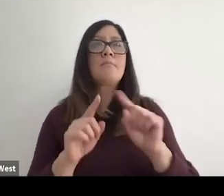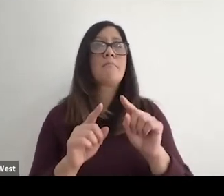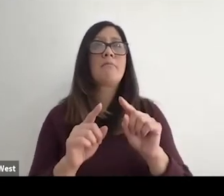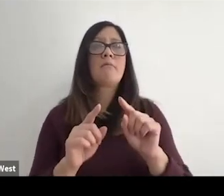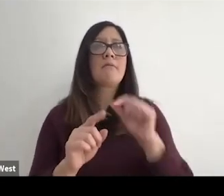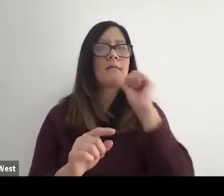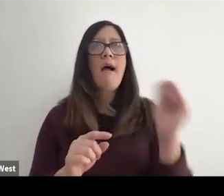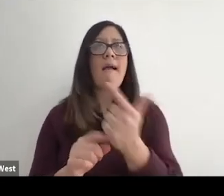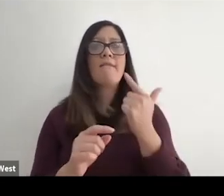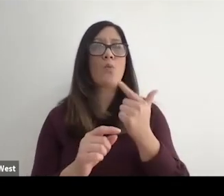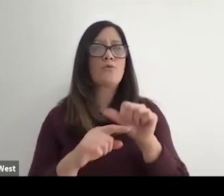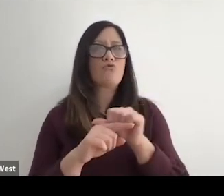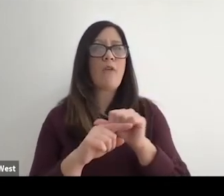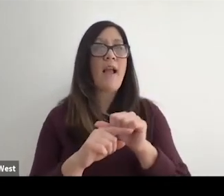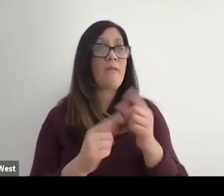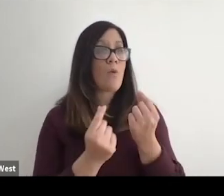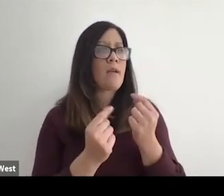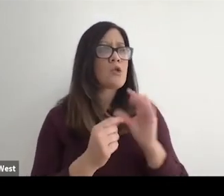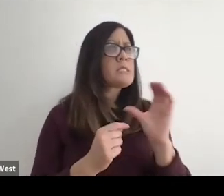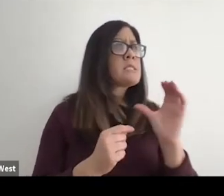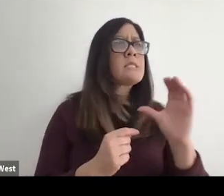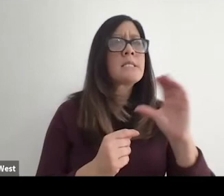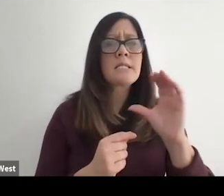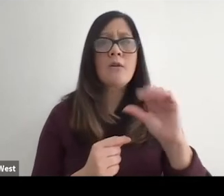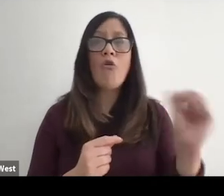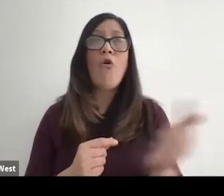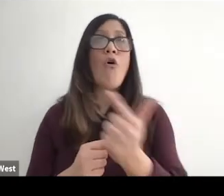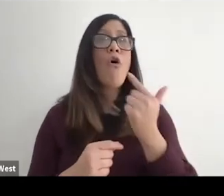but they didn't have everybody trained up, so they went and scoured all of GB